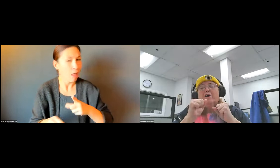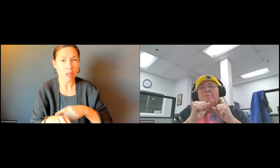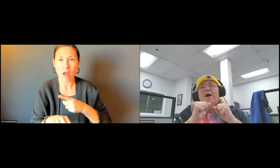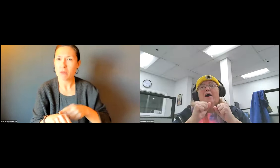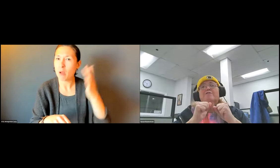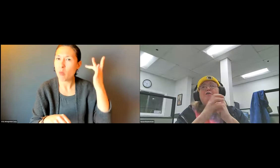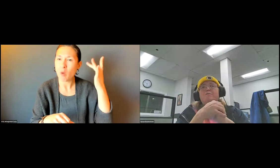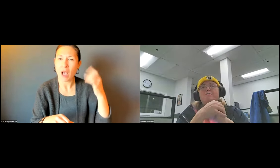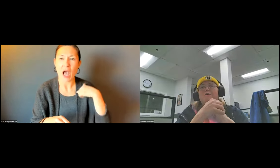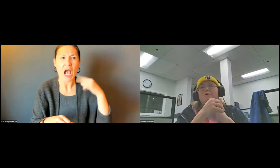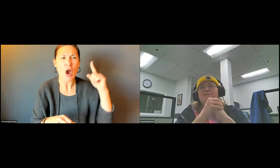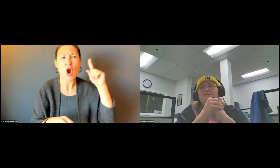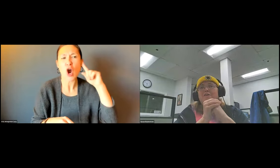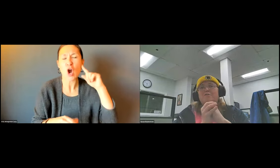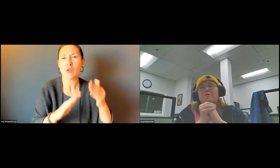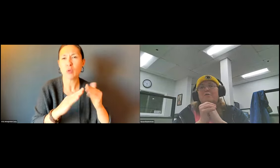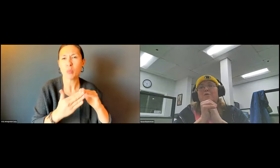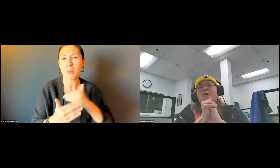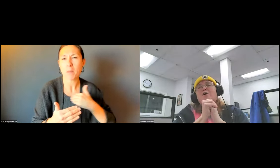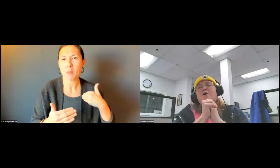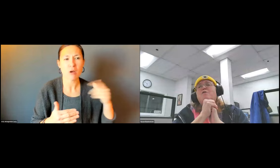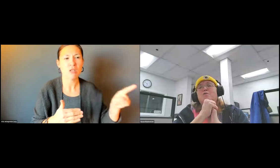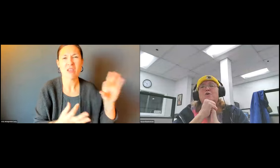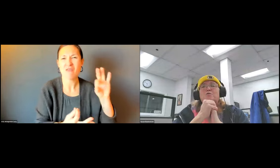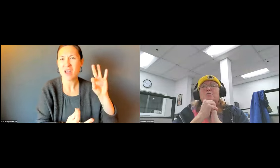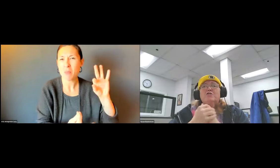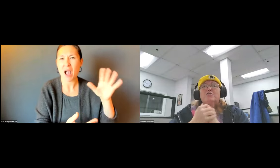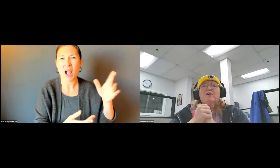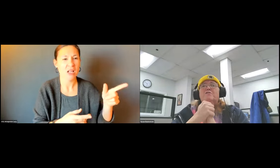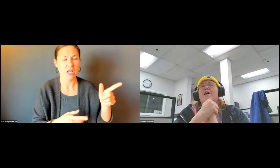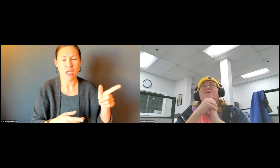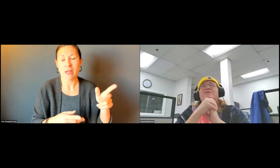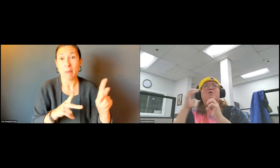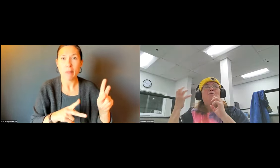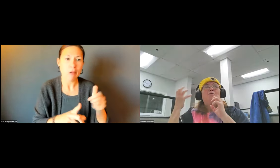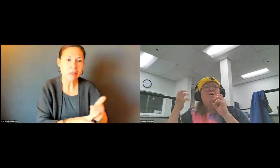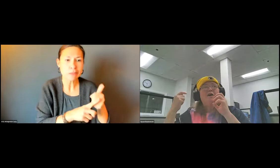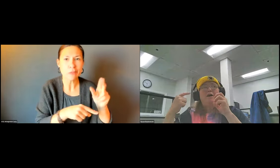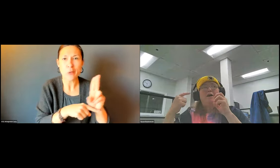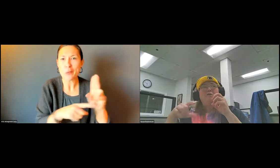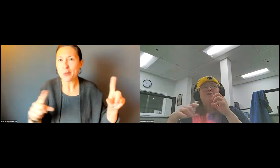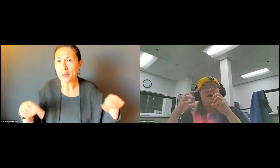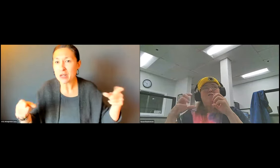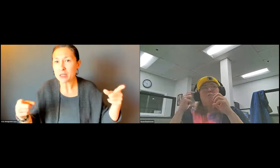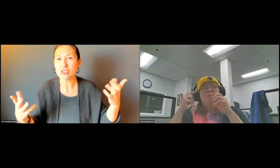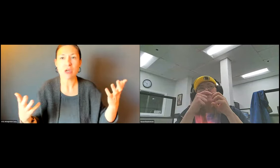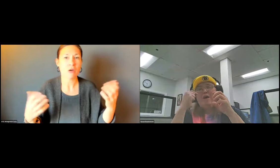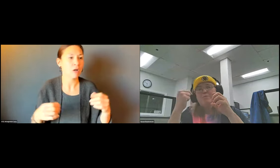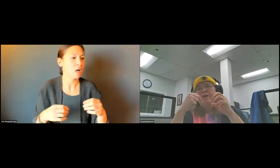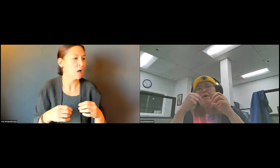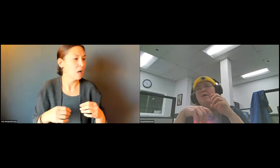THE TIME WITH THIS BECAUSE I HEARD ALL SORTS OF FEEDBACK FROM